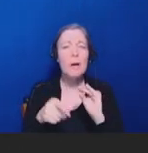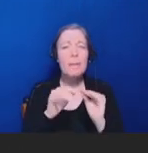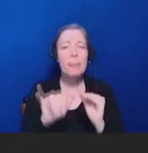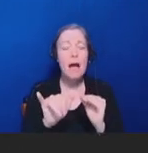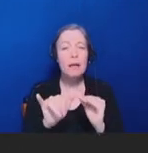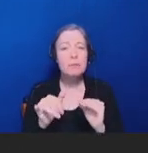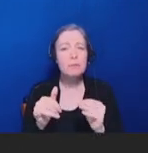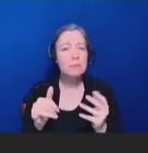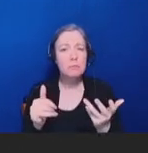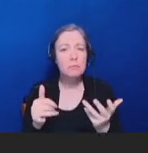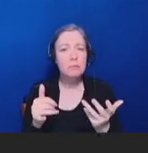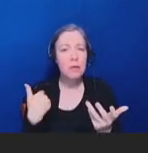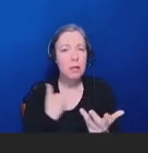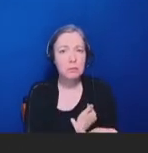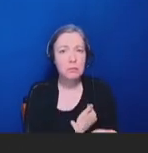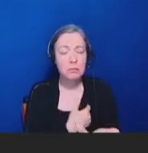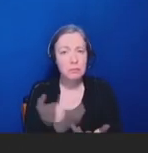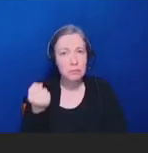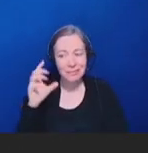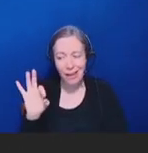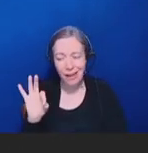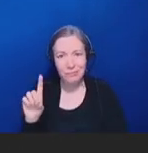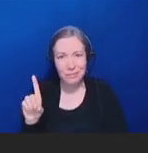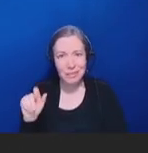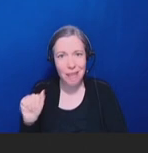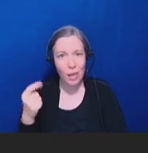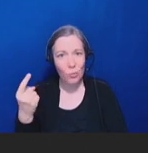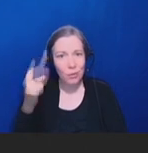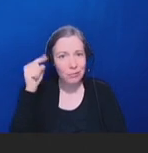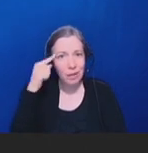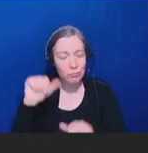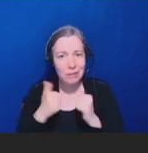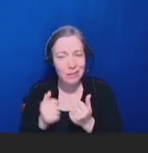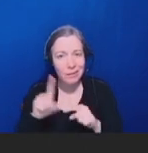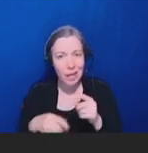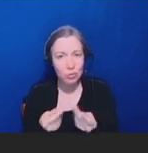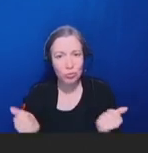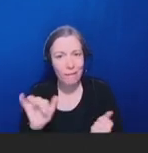be solved by the FDA or any one government agency alone, or even by multiple government